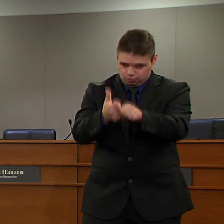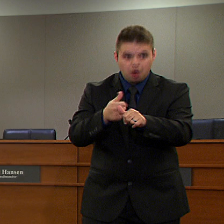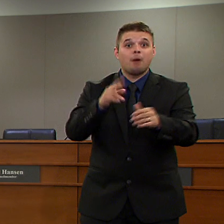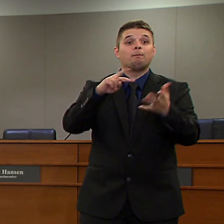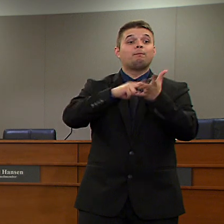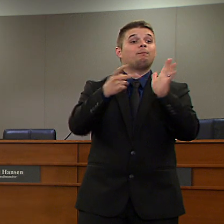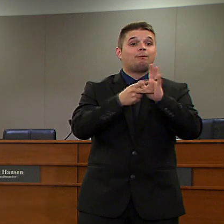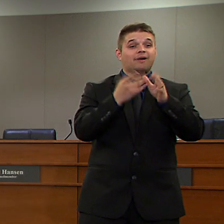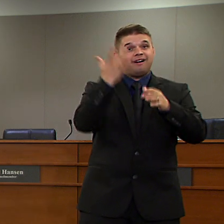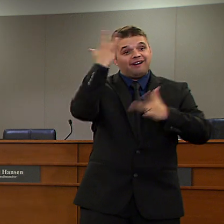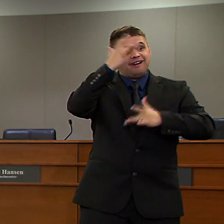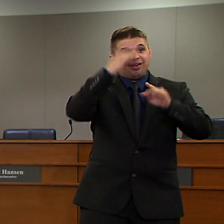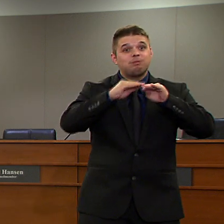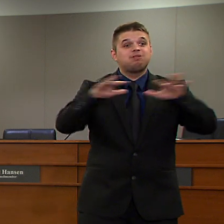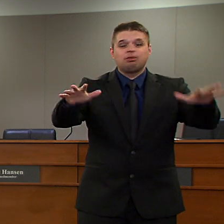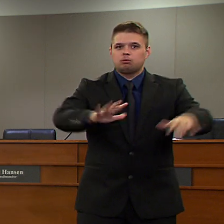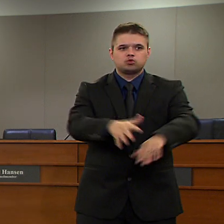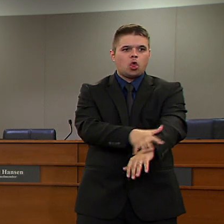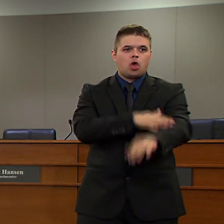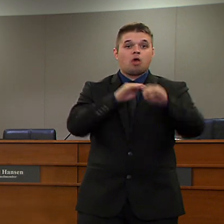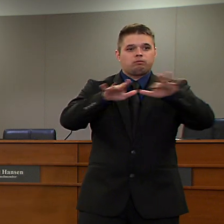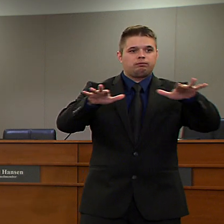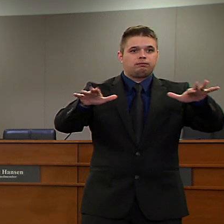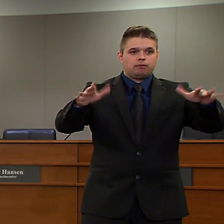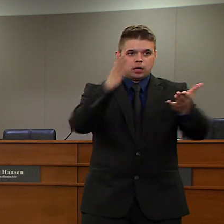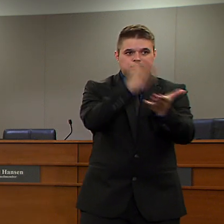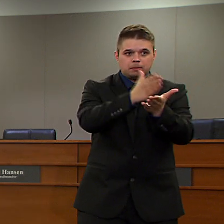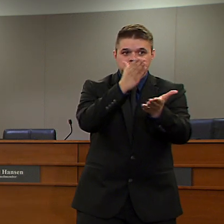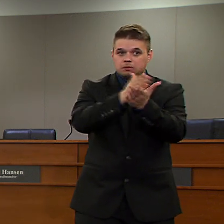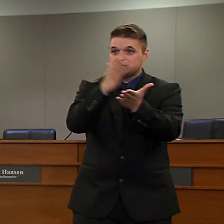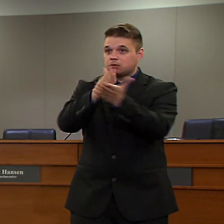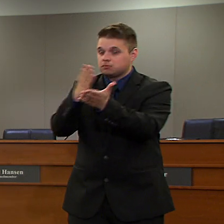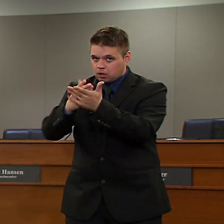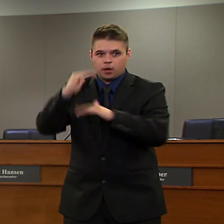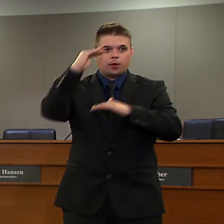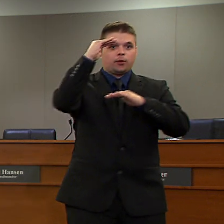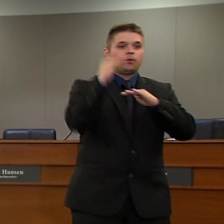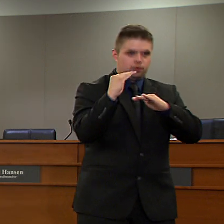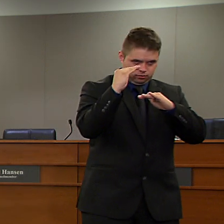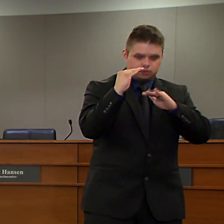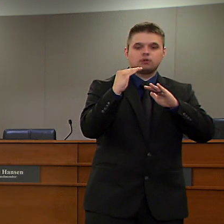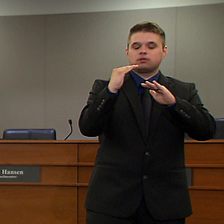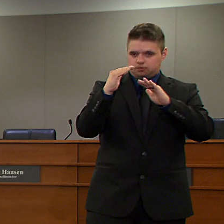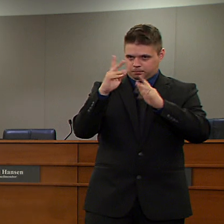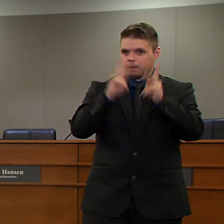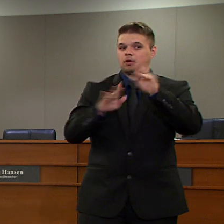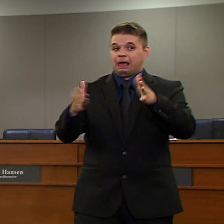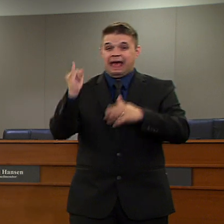Too many people have died from this terrible disease. People all over the world are